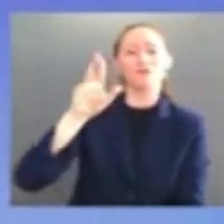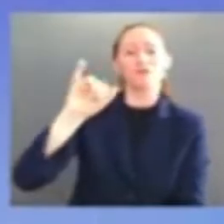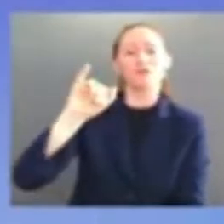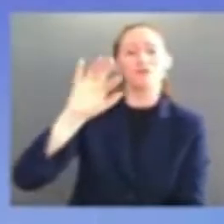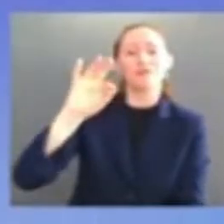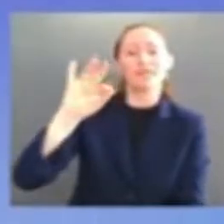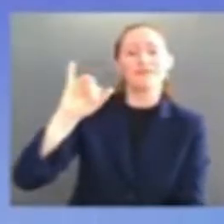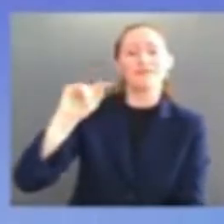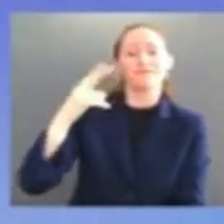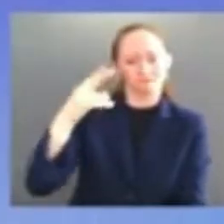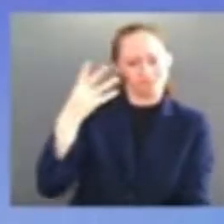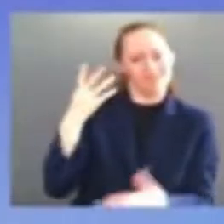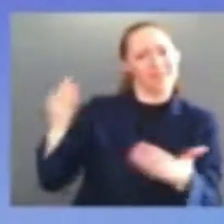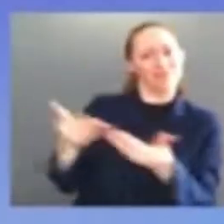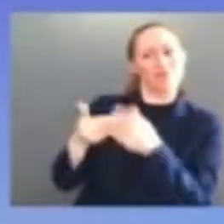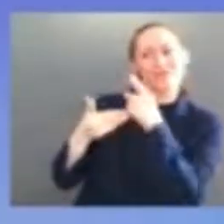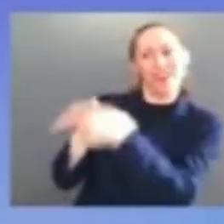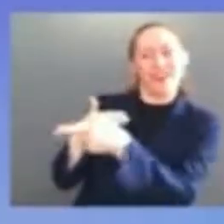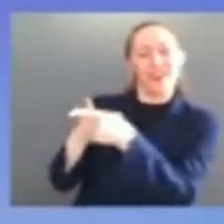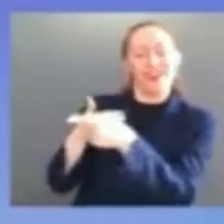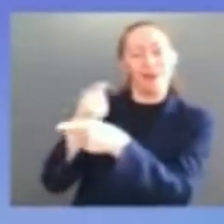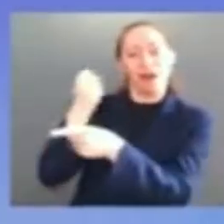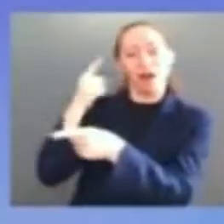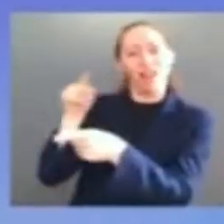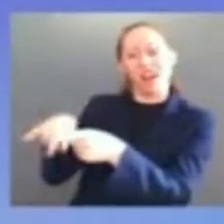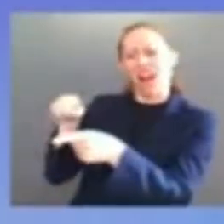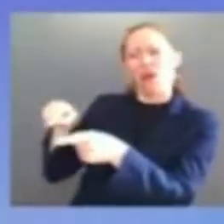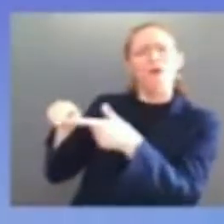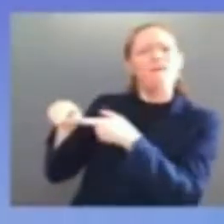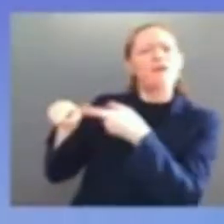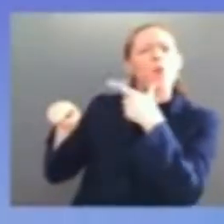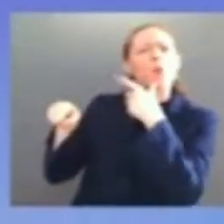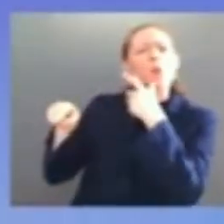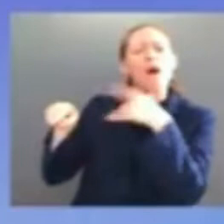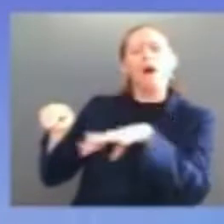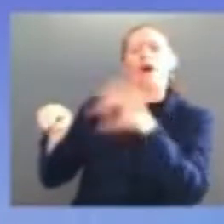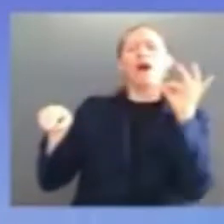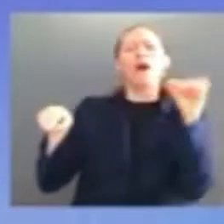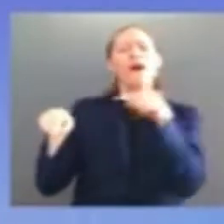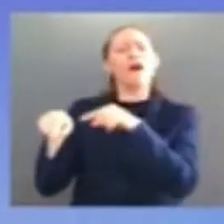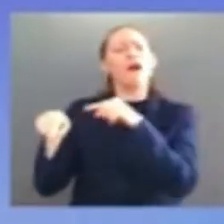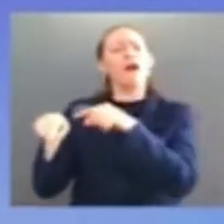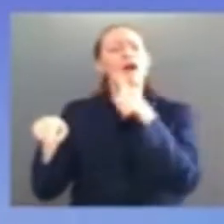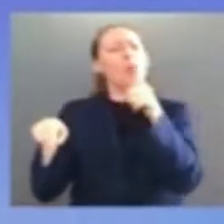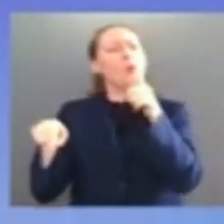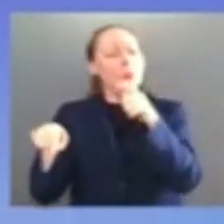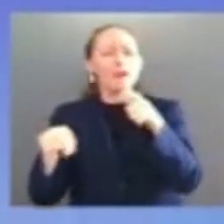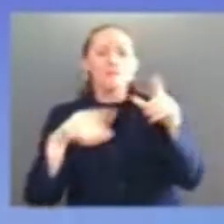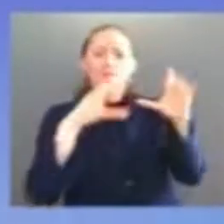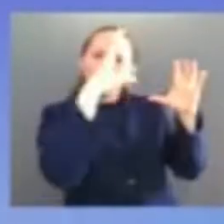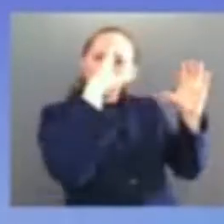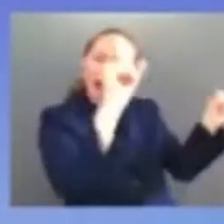with among the highest levels of support of the american people of any nomination in recent memory